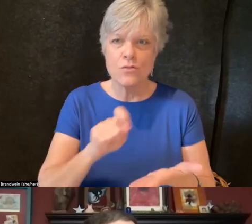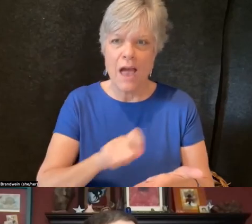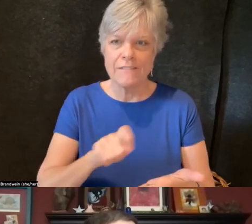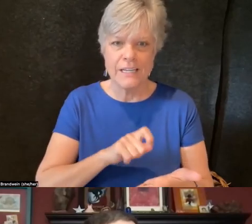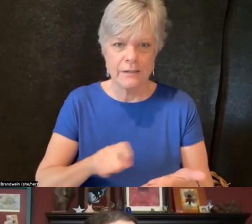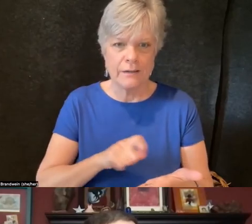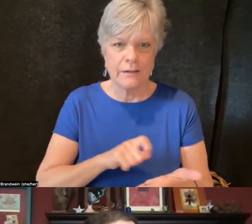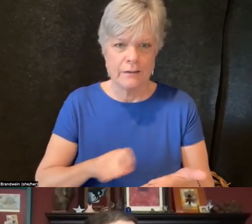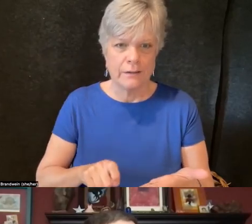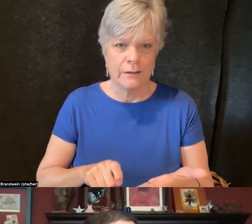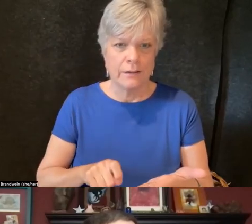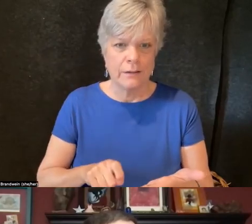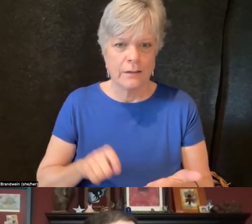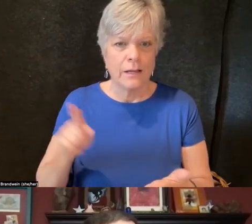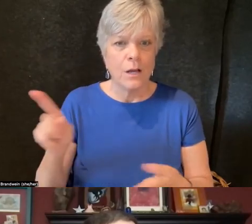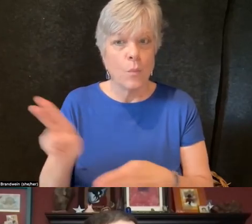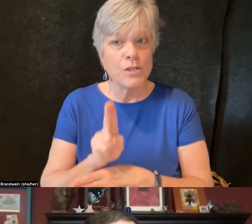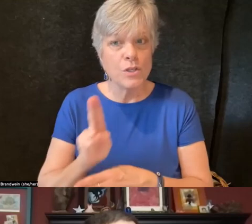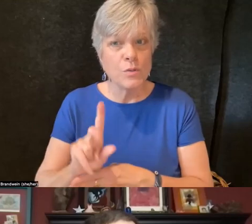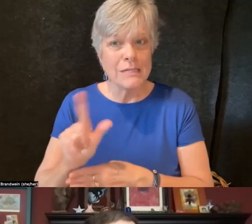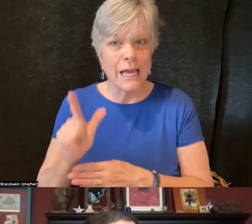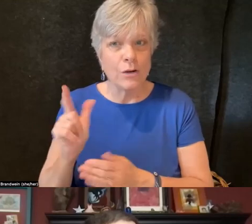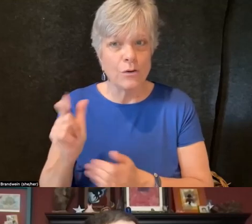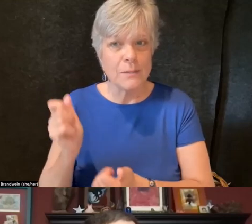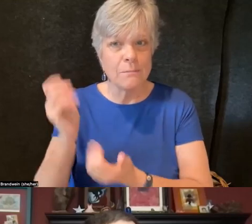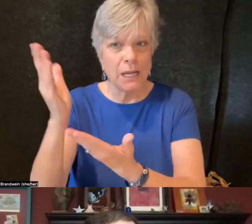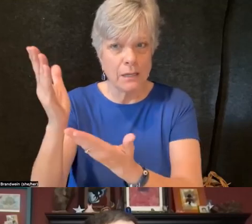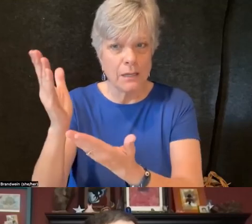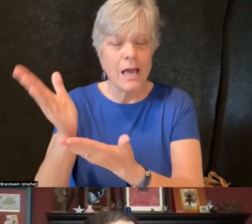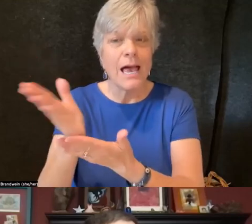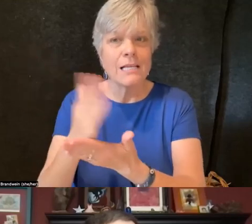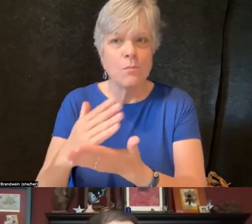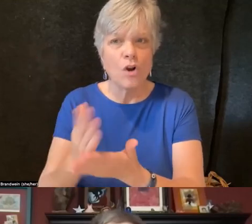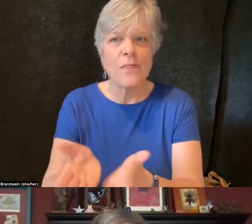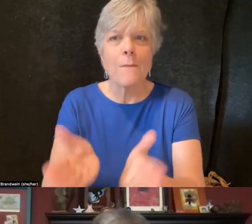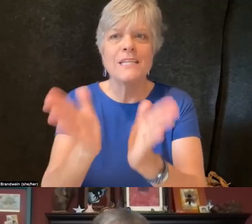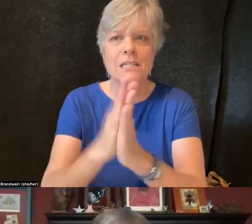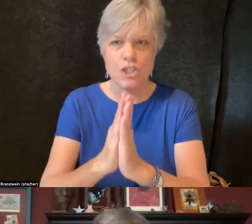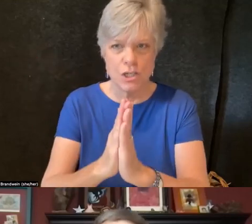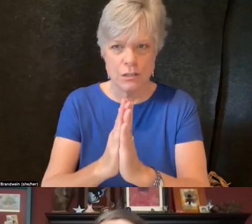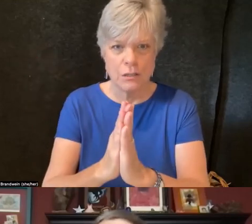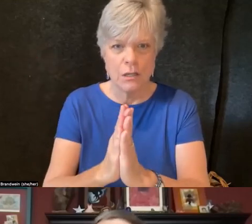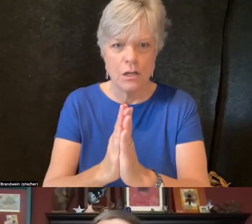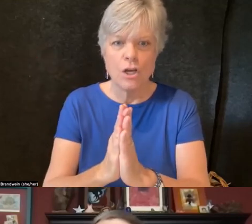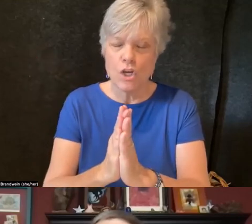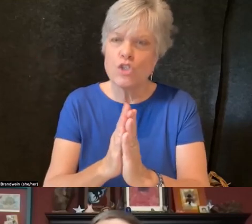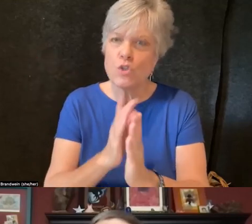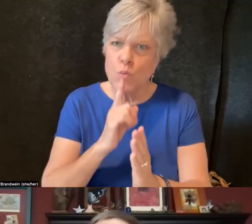and were used later and submitted as part of the petition to really push back and continue to push back